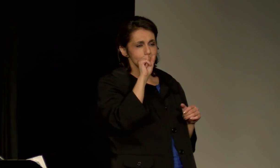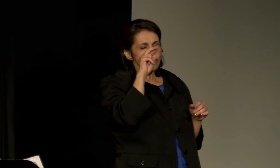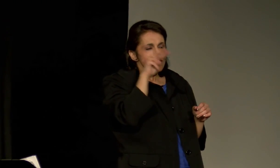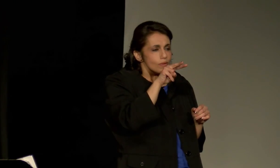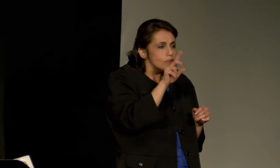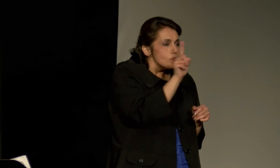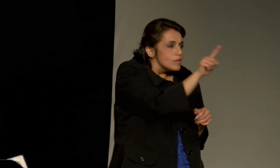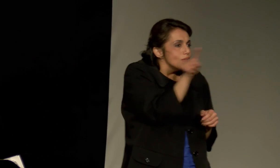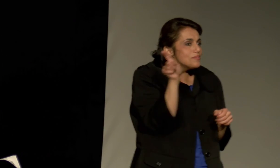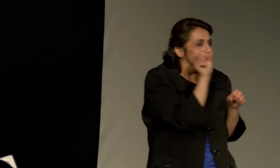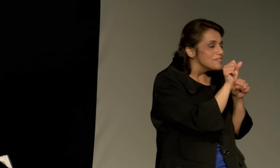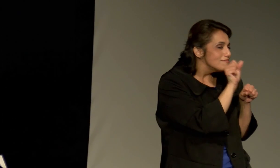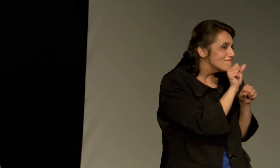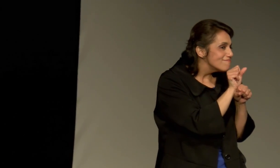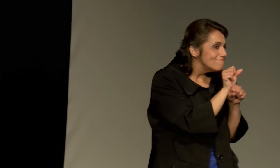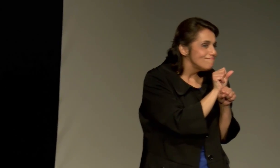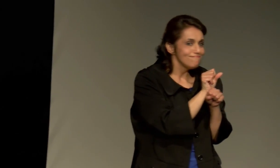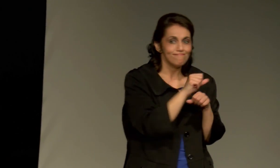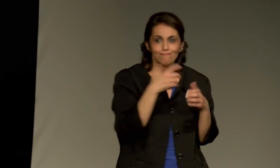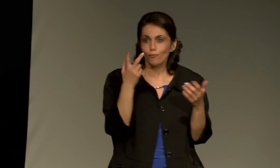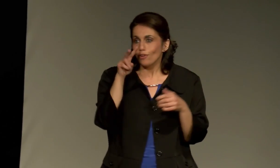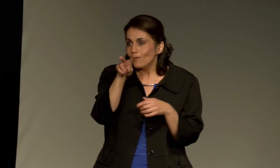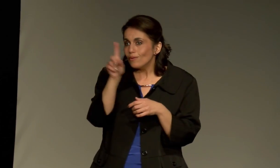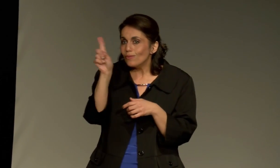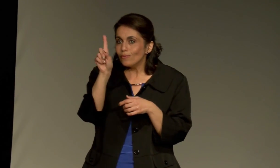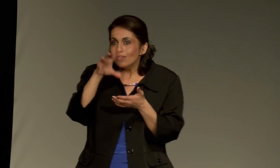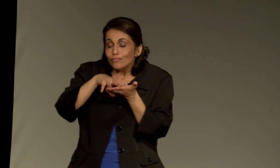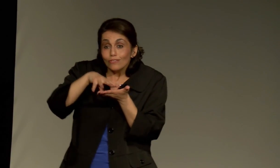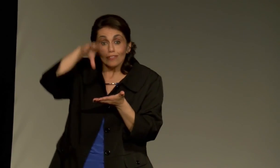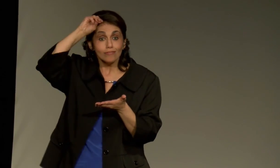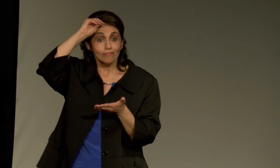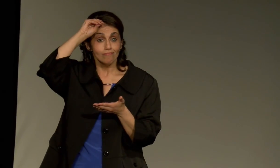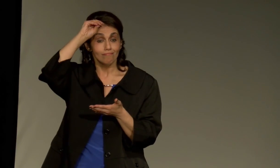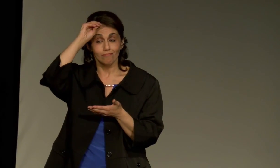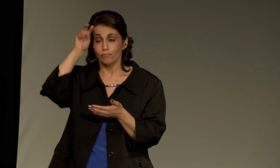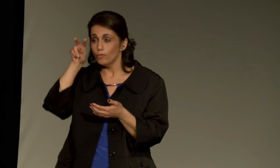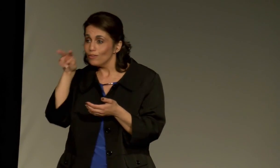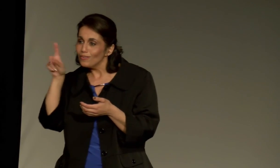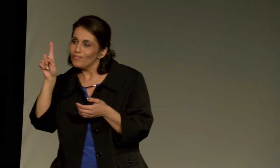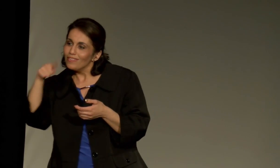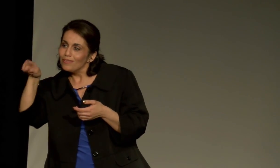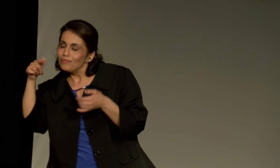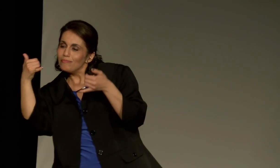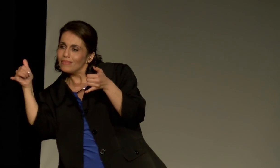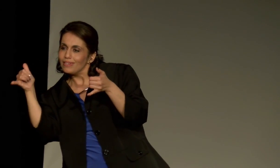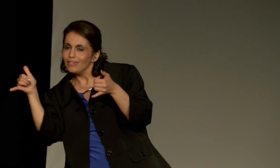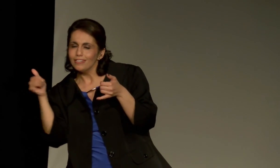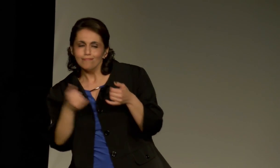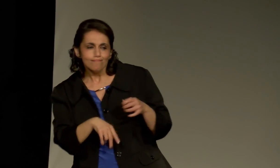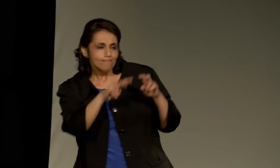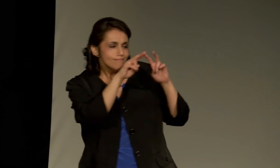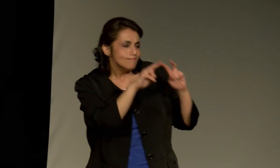I ask you as allies to look at where you work, look at where you learn, look at where you